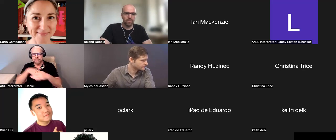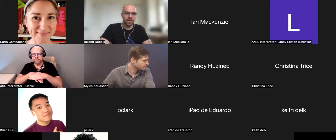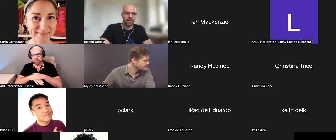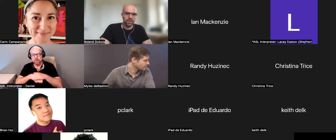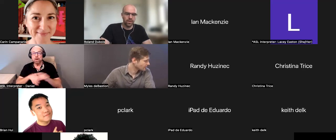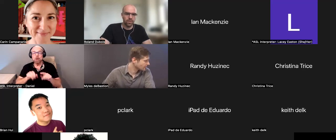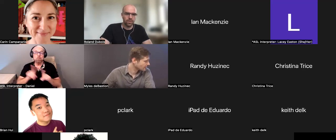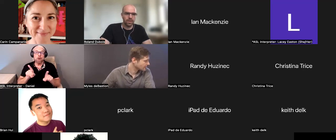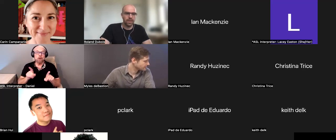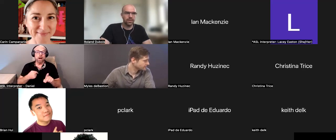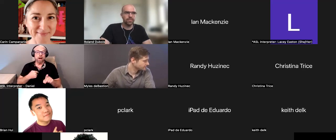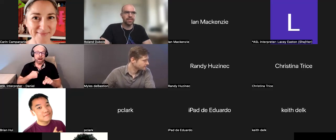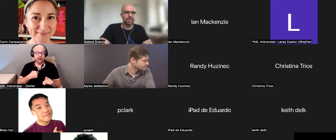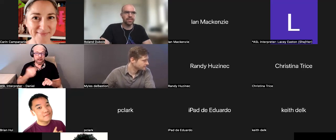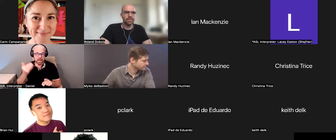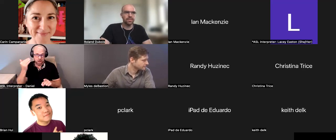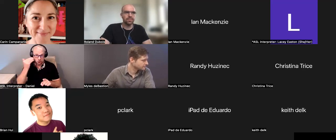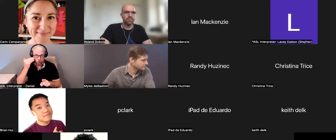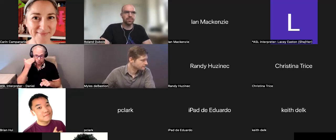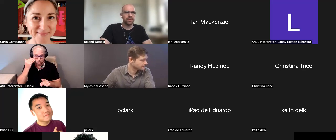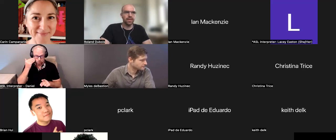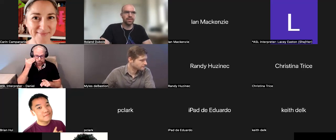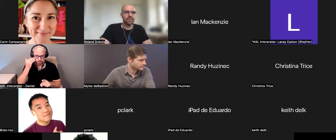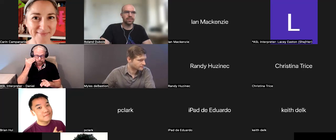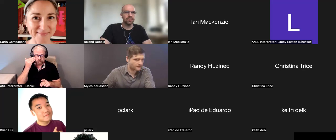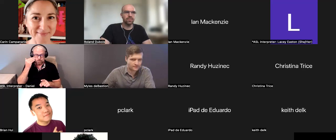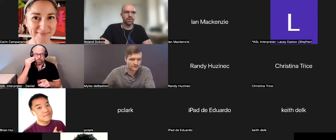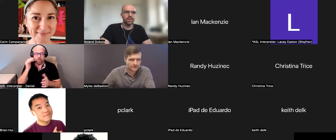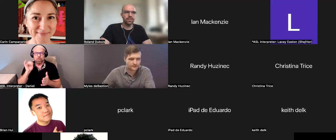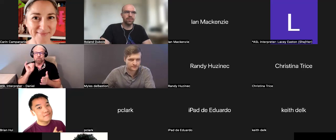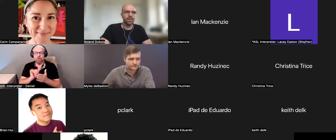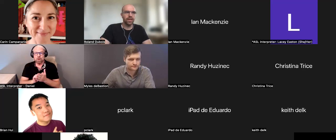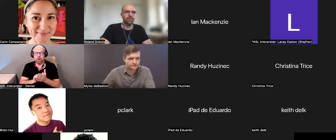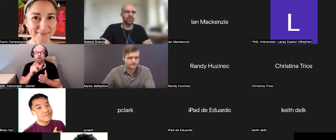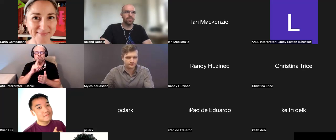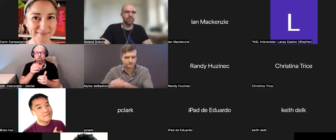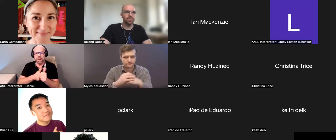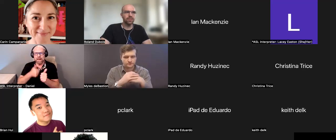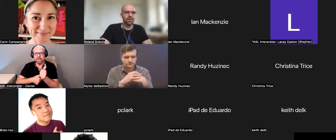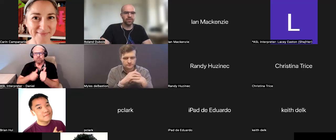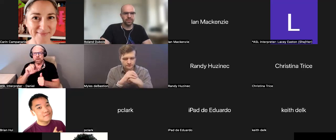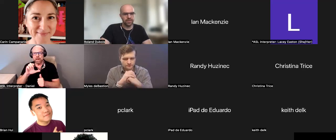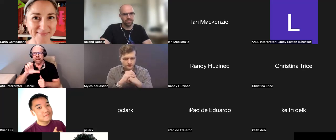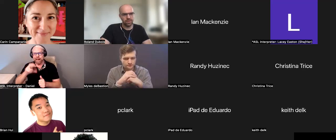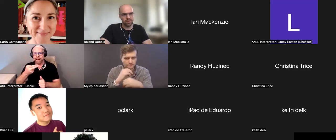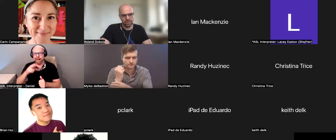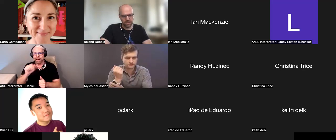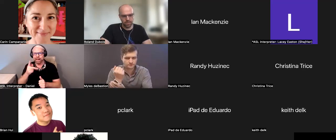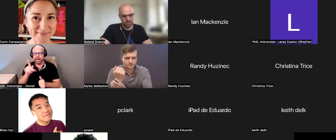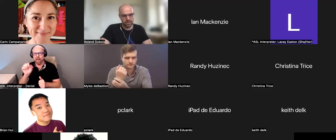What I know is that for each of the Hackathons, there are several components.